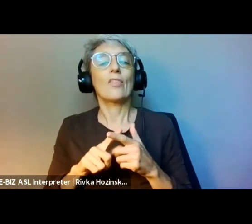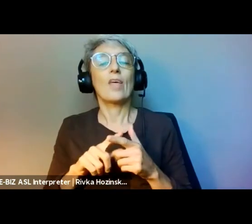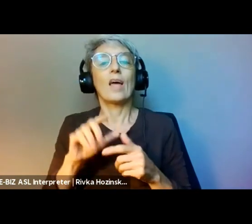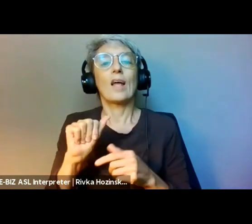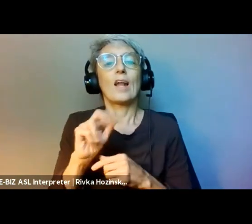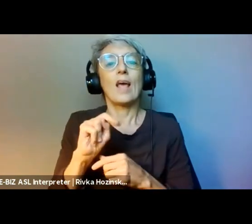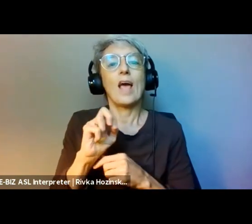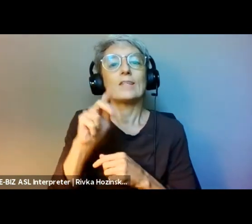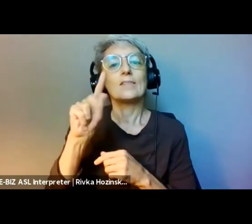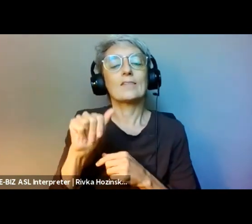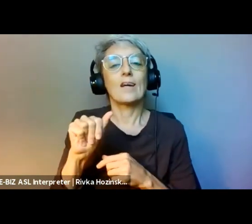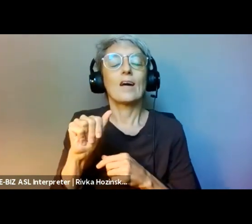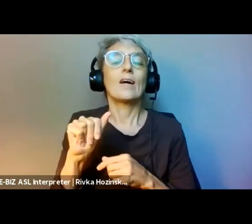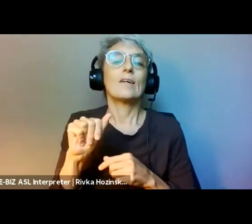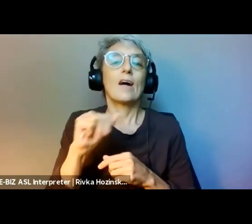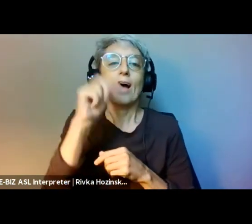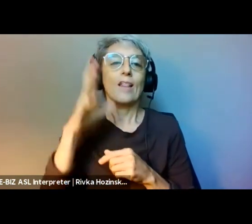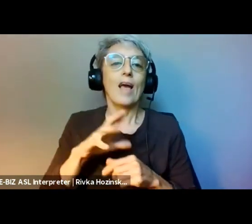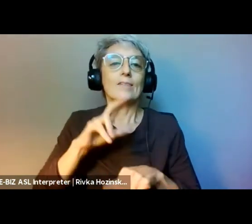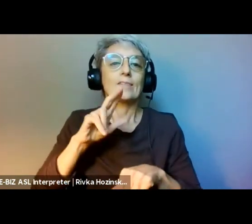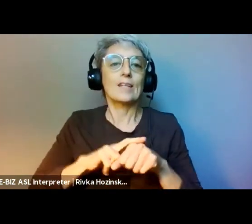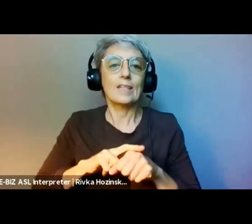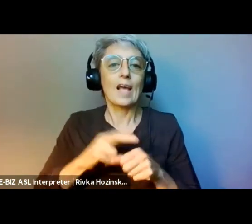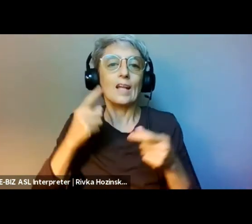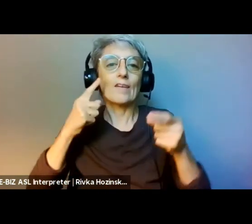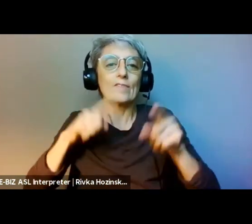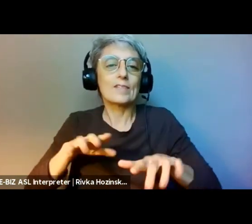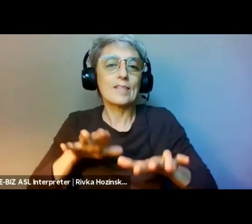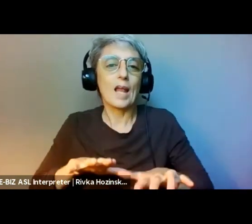and imagine new models for governing philanthropic resources.